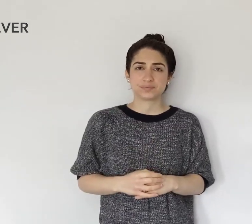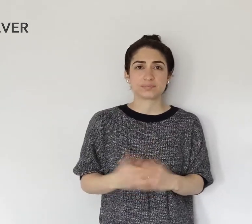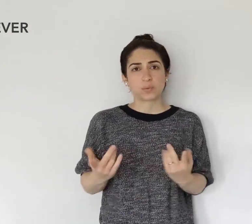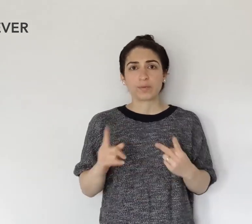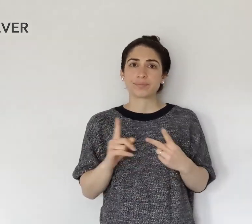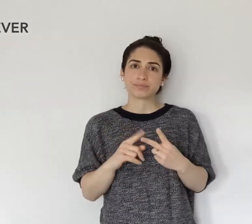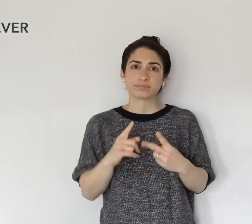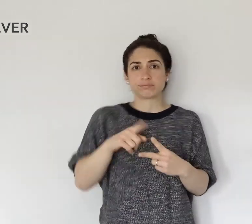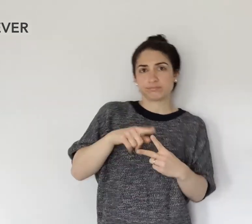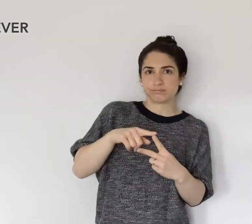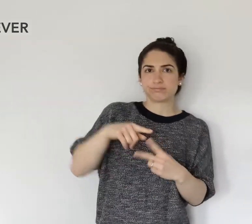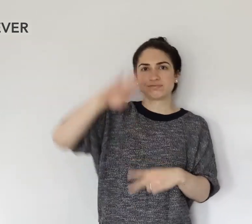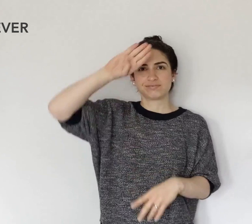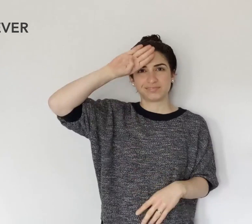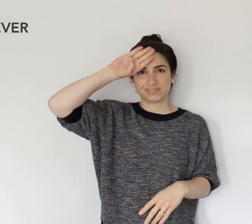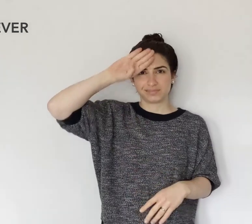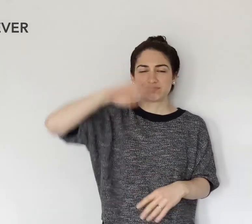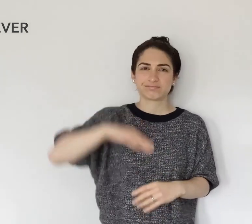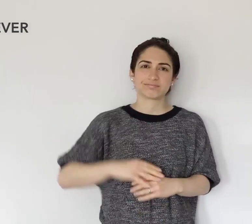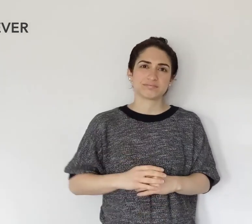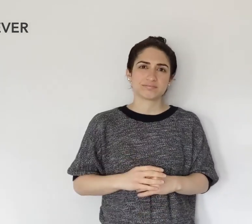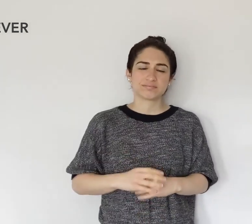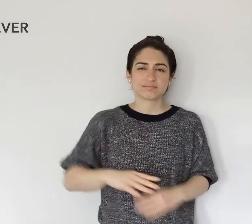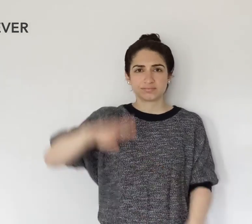Or: FEVER